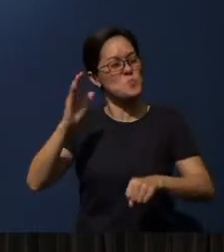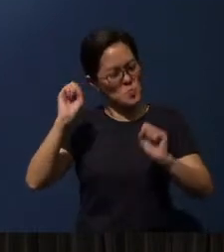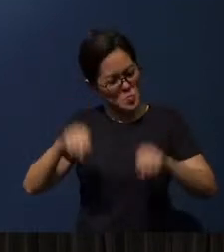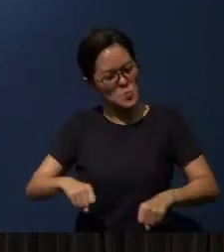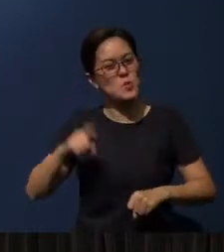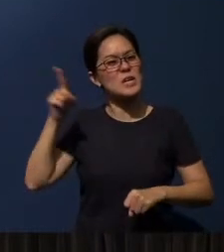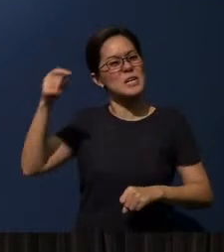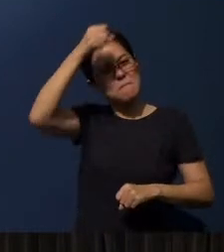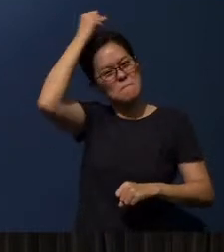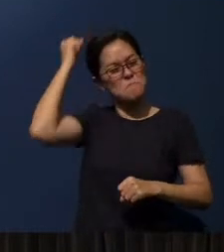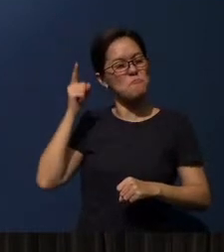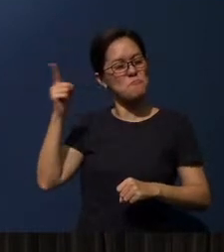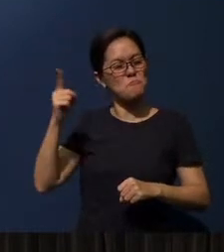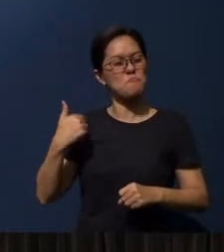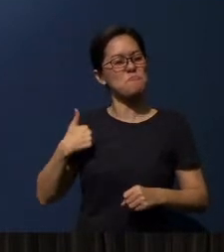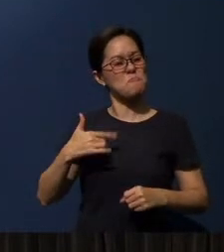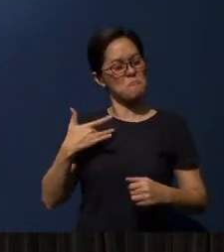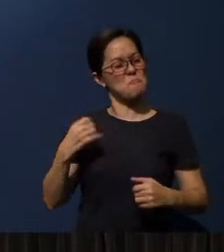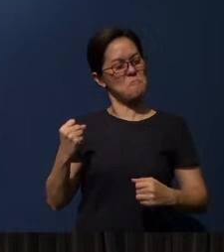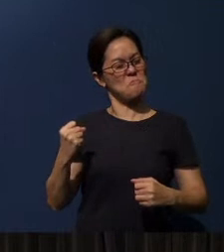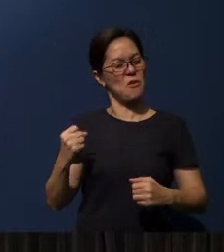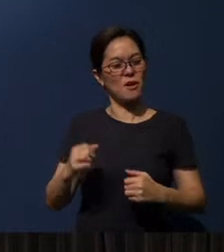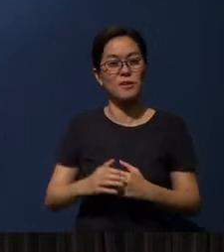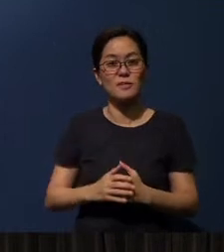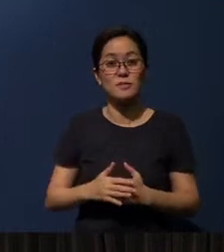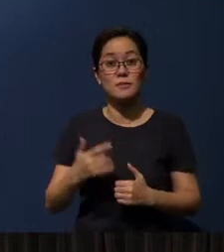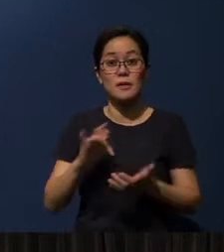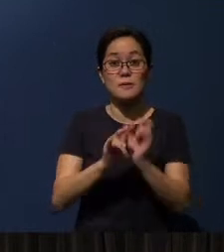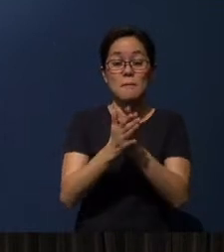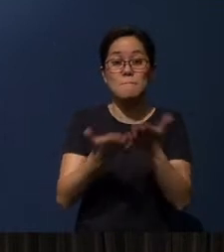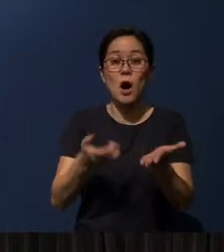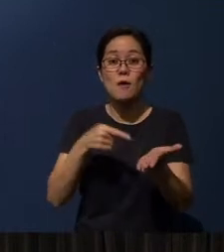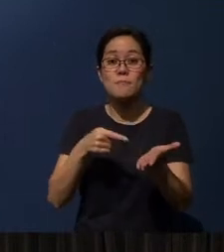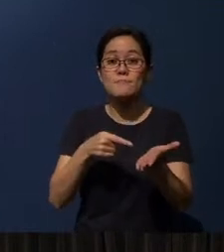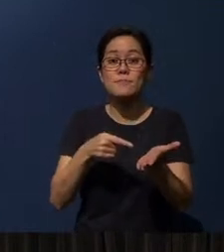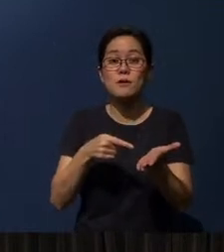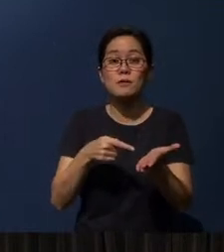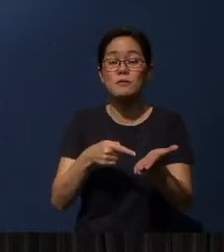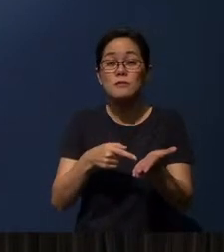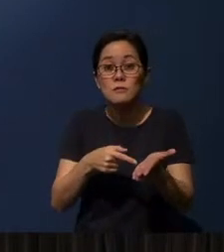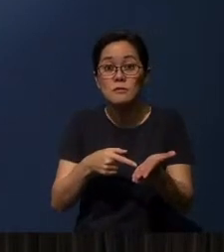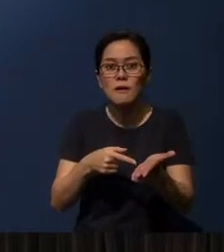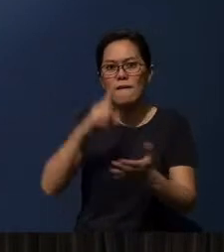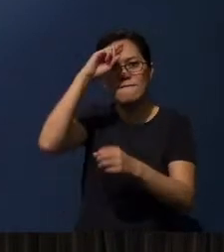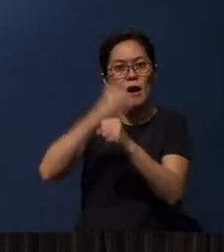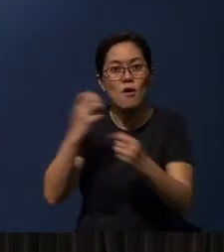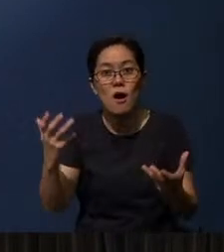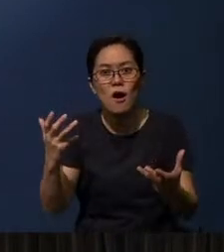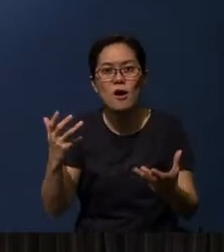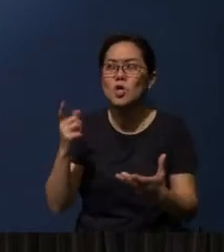So, in the Bible, faith is in God, who is totally trustworthy